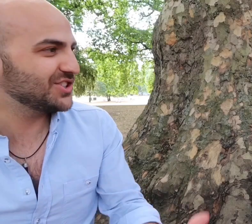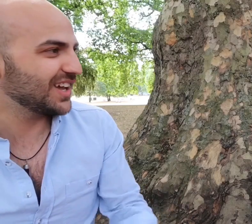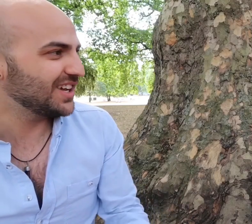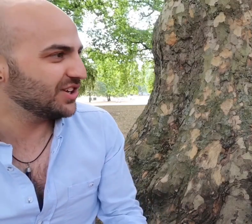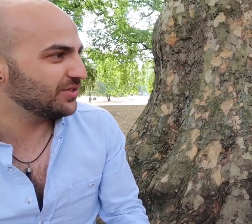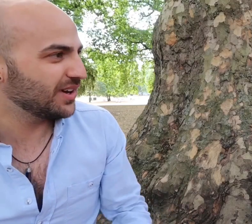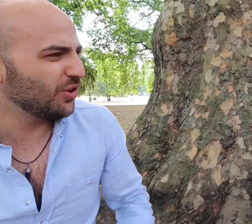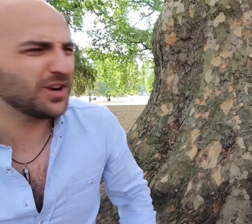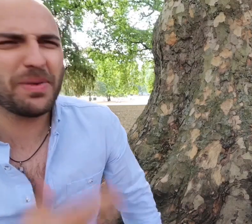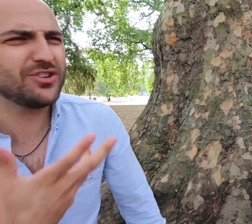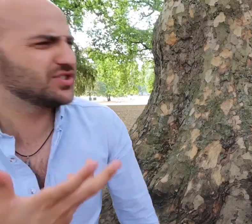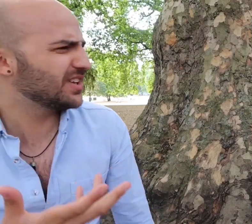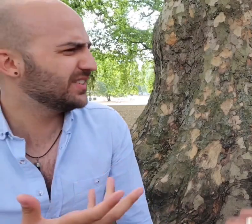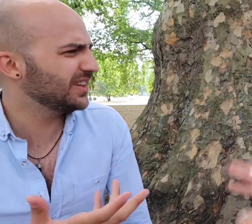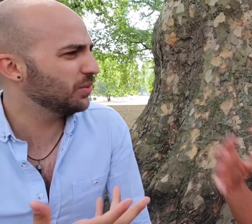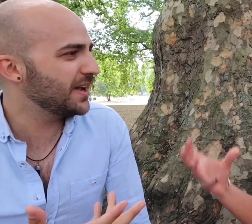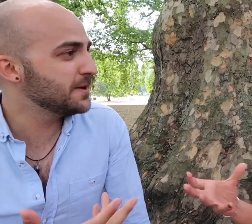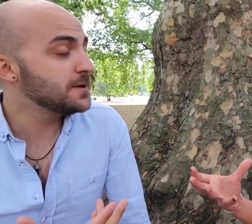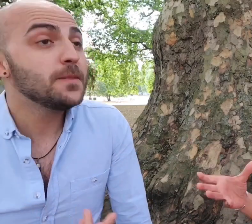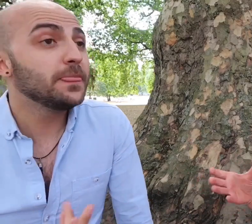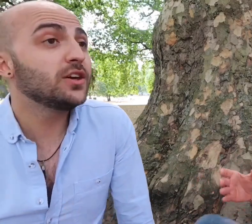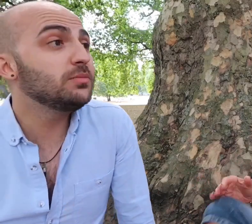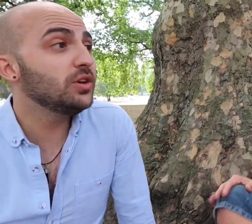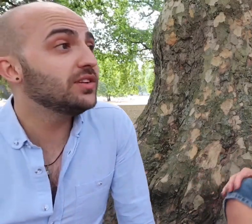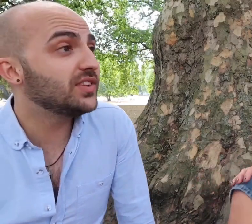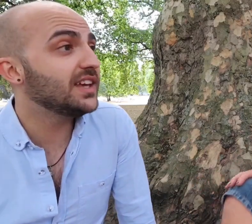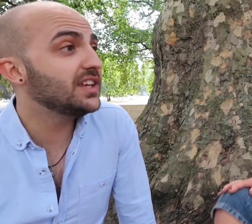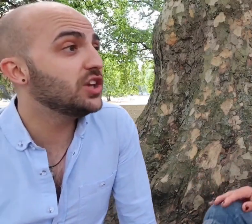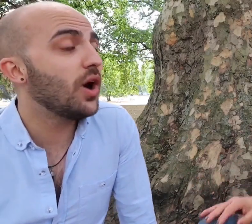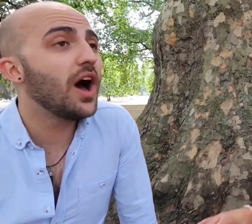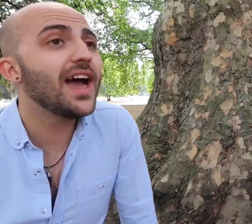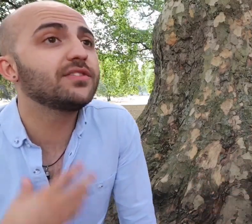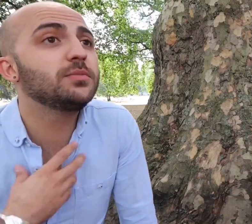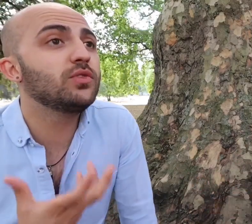to educate you not in a patronizing way. We as in the community? The community and you know I have to be